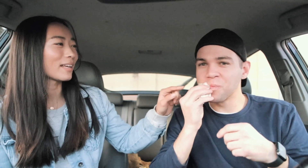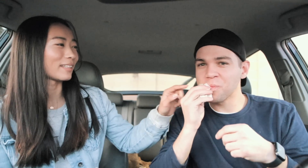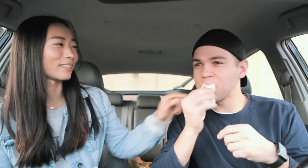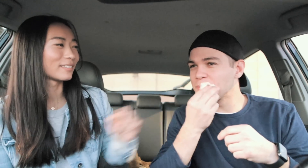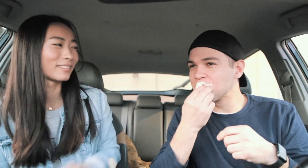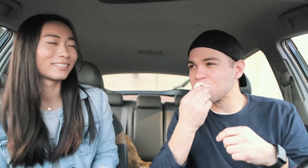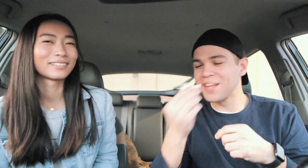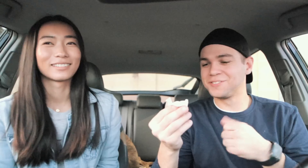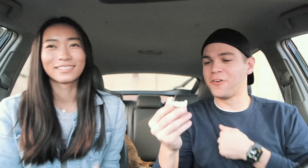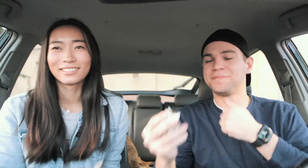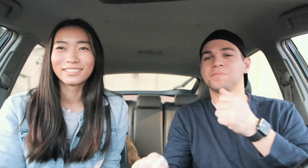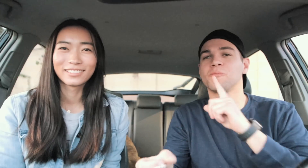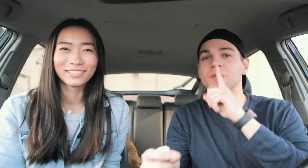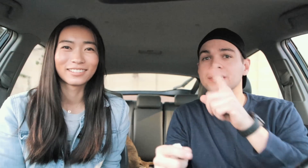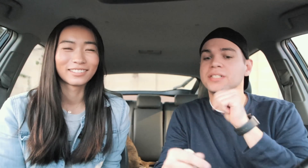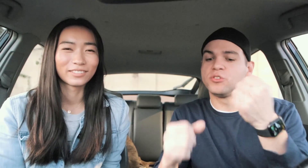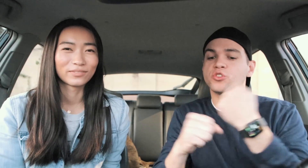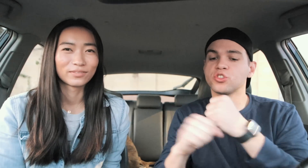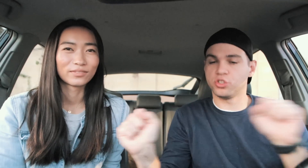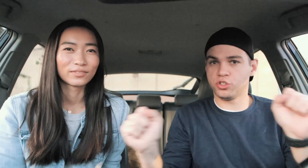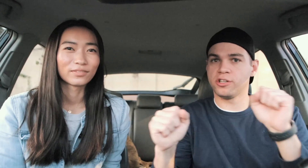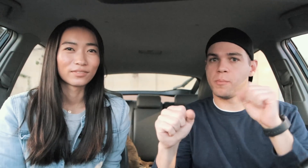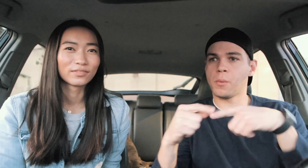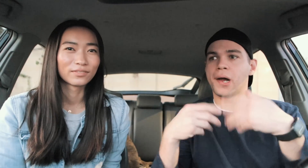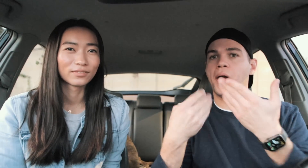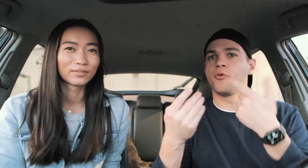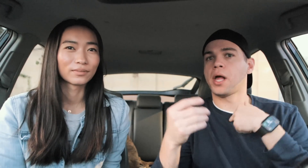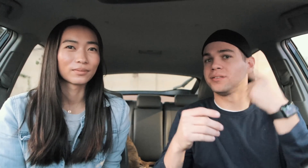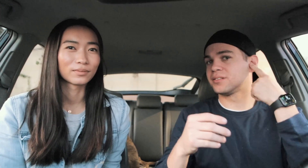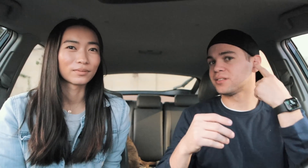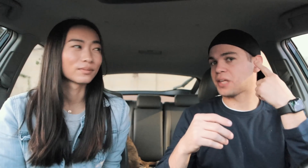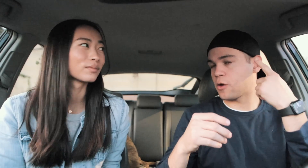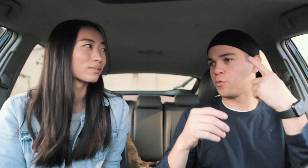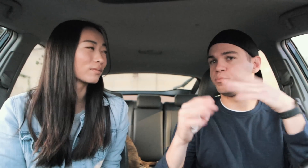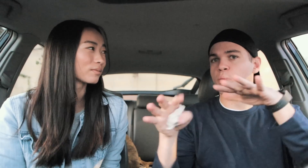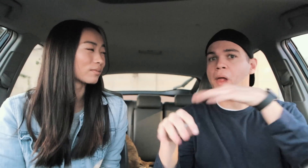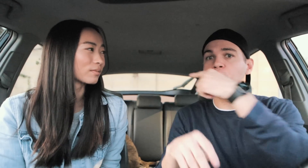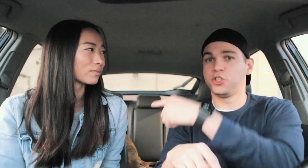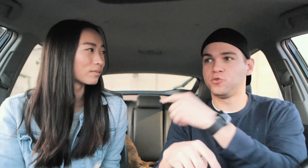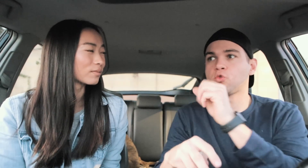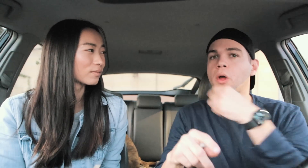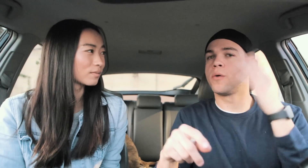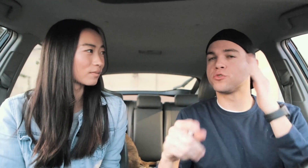E: chocolate sorry really insecure about how I sounded around her